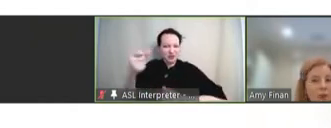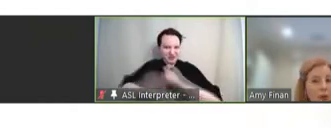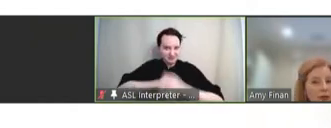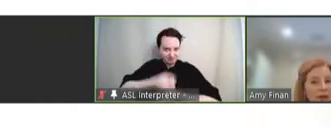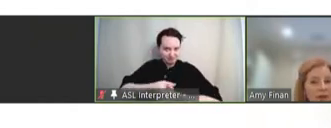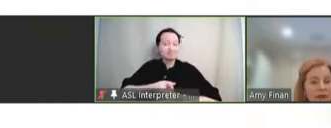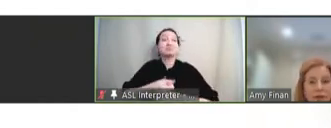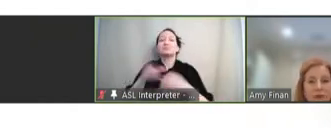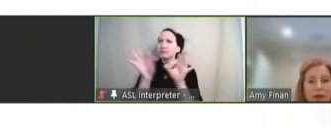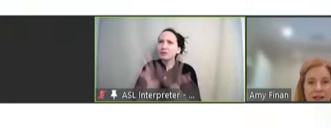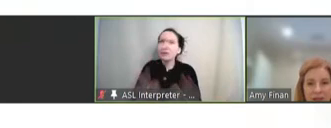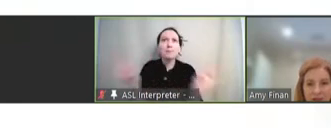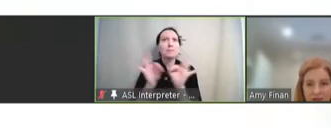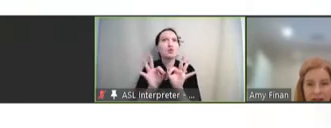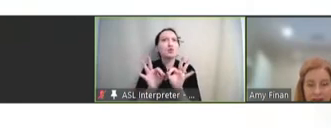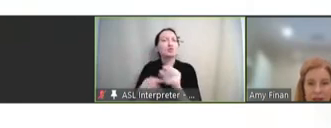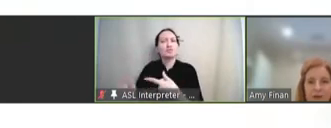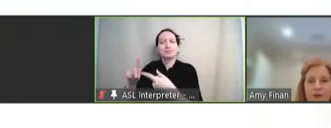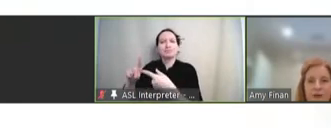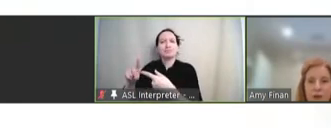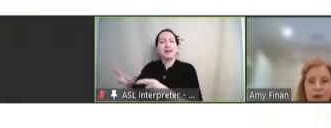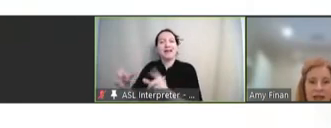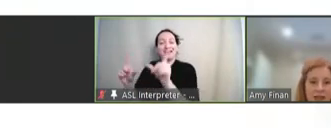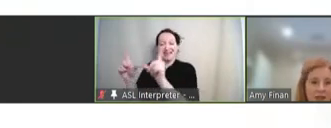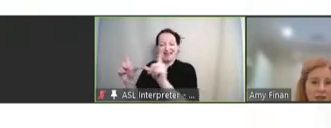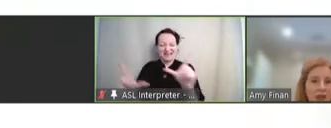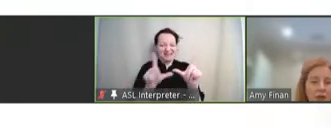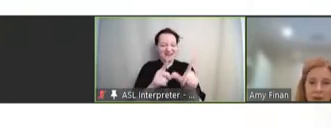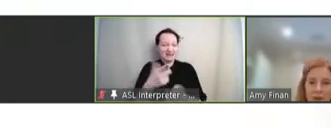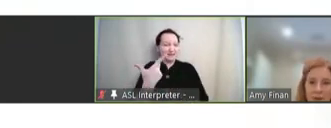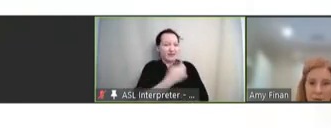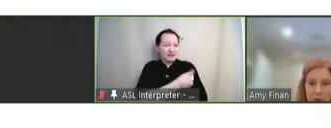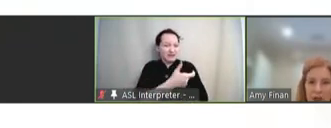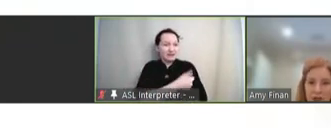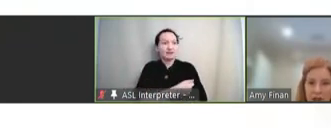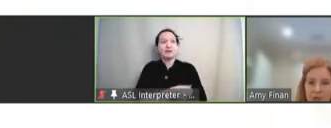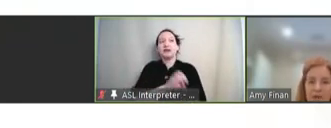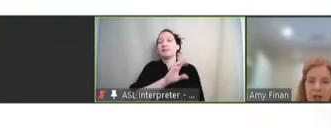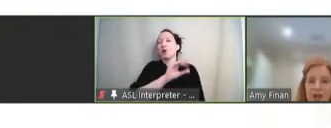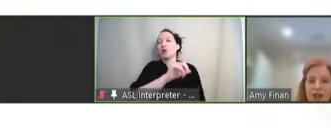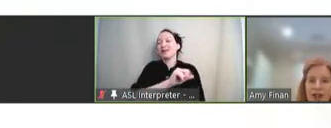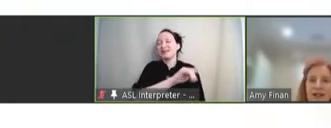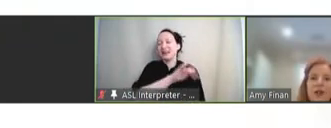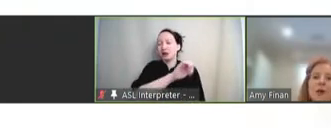Importantly, the two licensed vaccines for Ebola Zaire, one from Merck and the other from J and J,